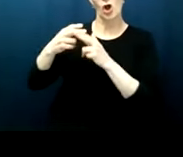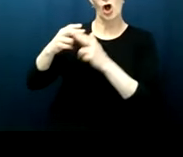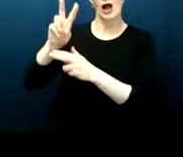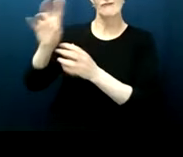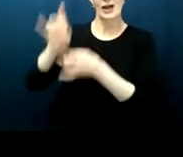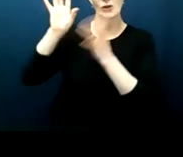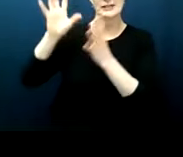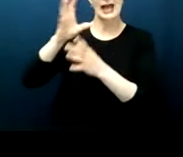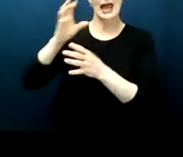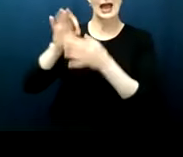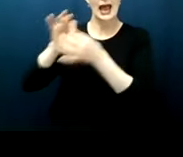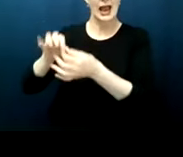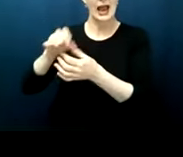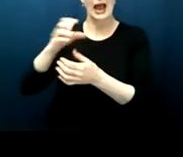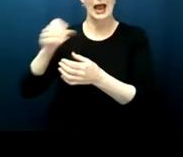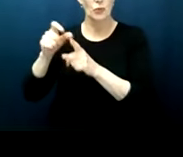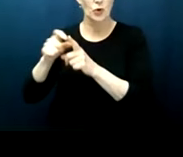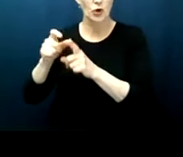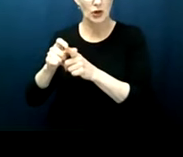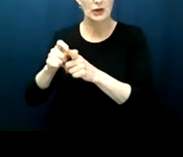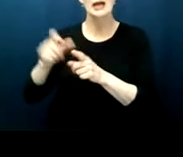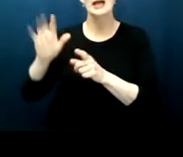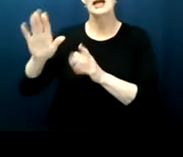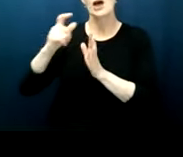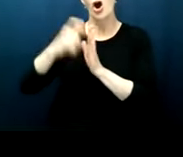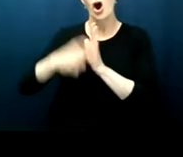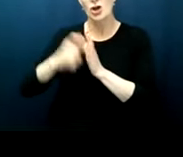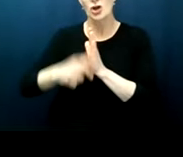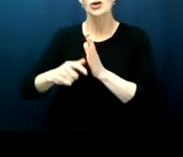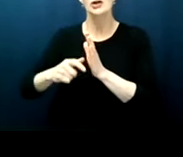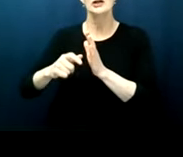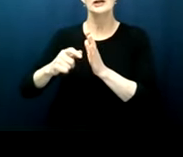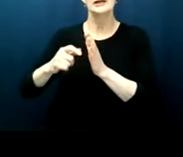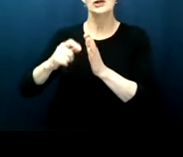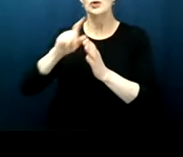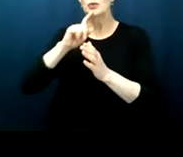how you know sort of you're removed from the courtroom process uh from all of the violence